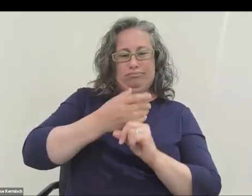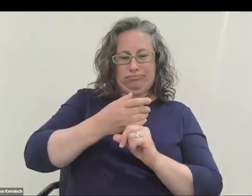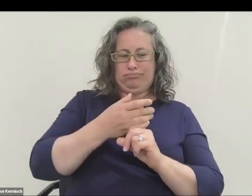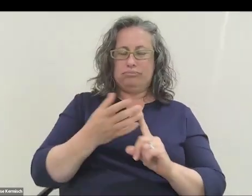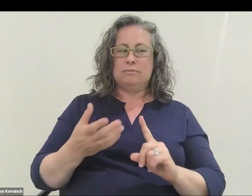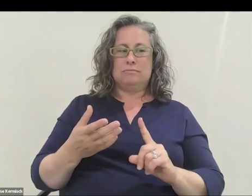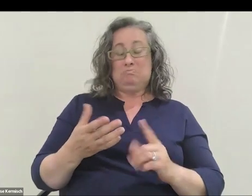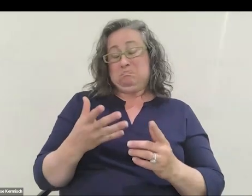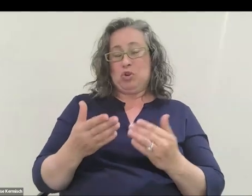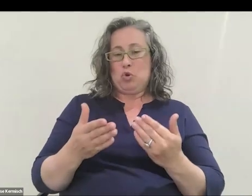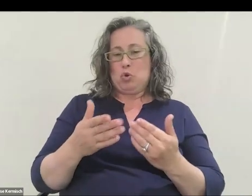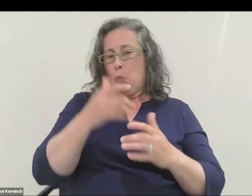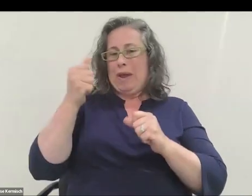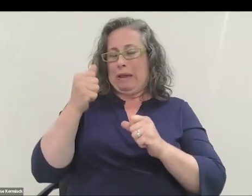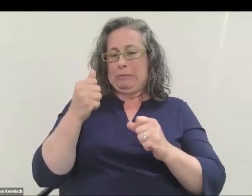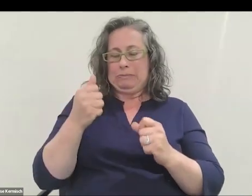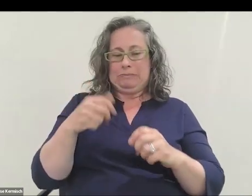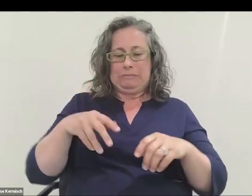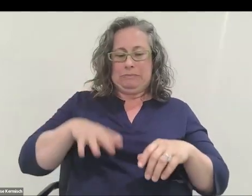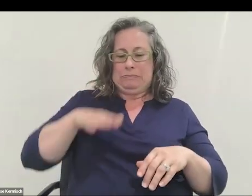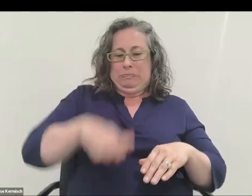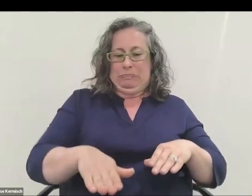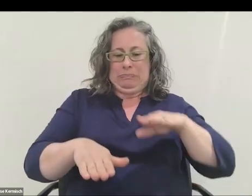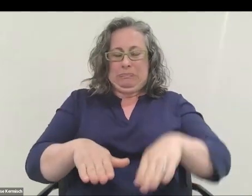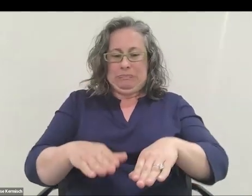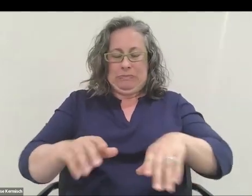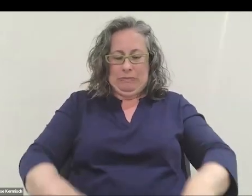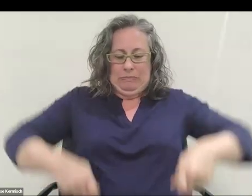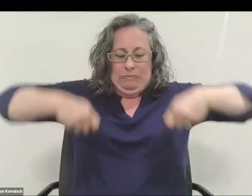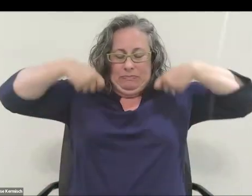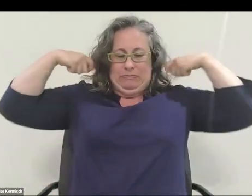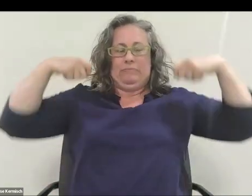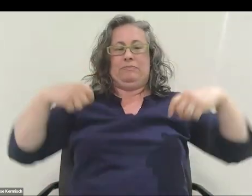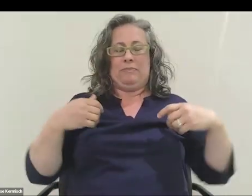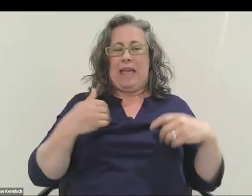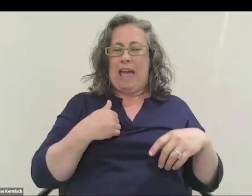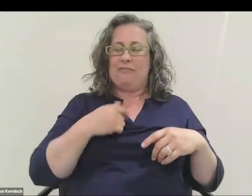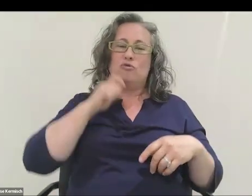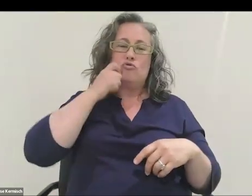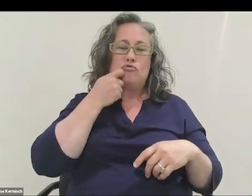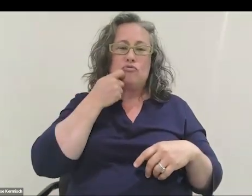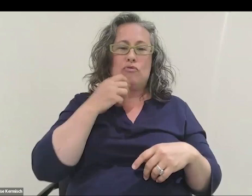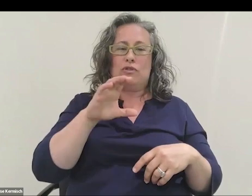you just step inside it and zip it up. They have some really cool car racing shoes that are also fireproof.